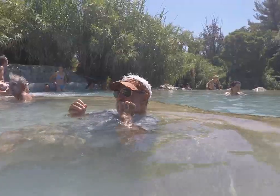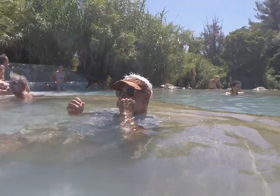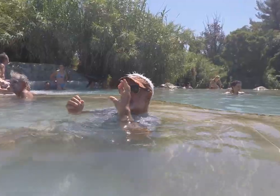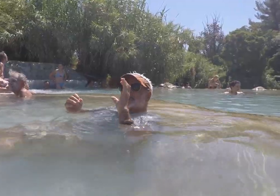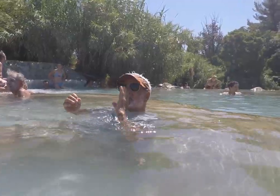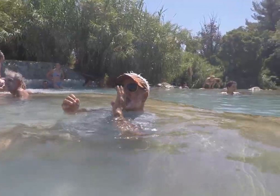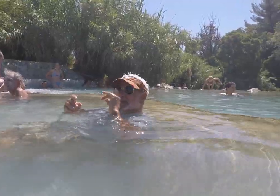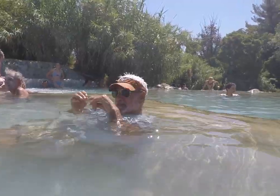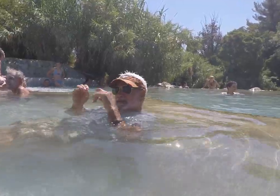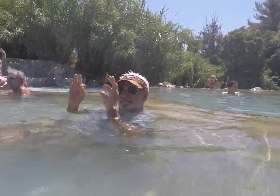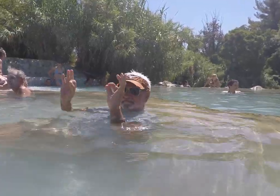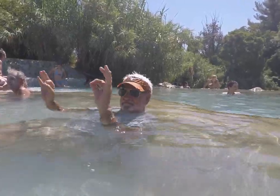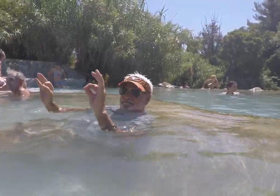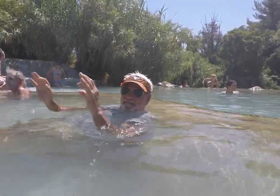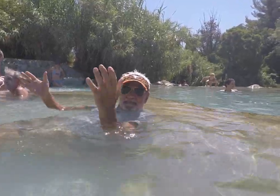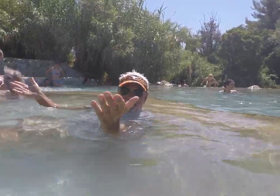I agreed with what Calvin recently stated.